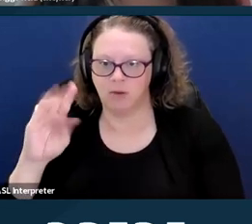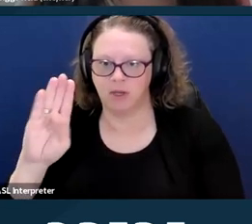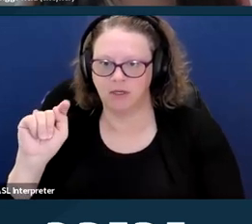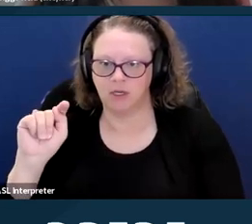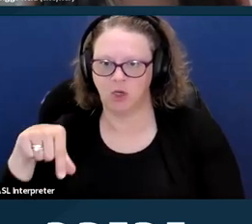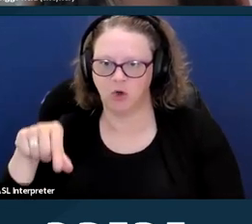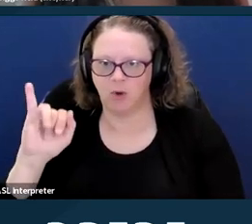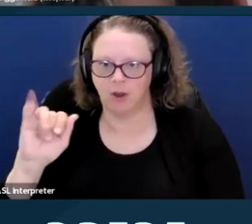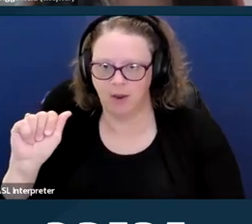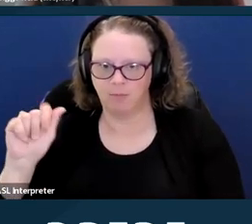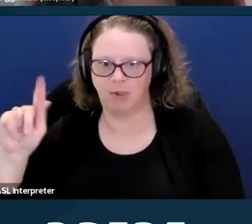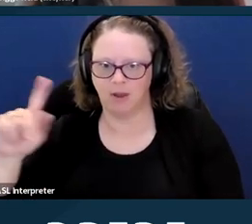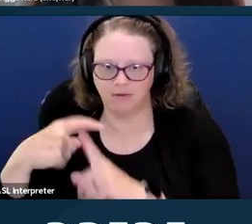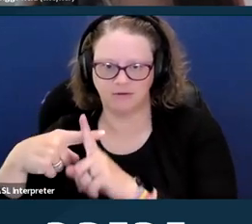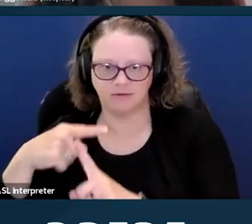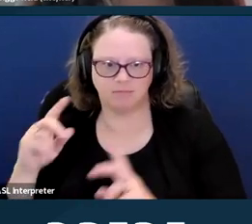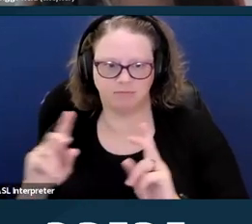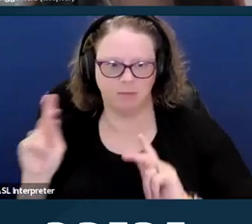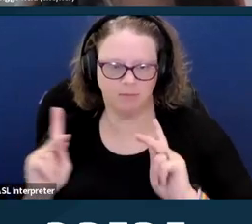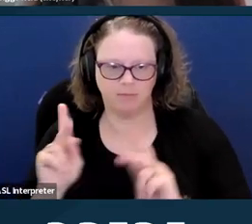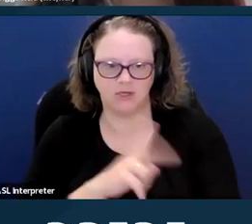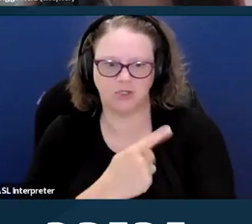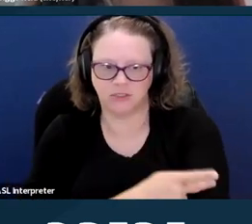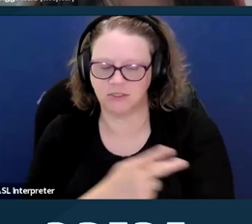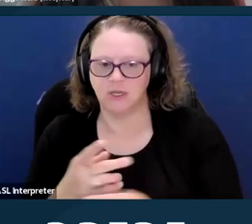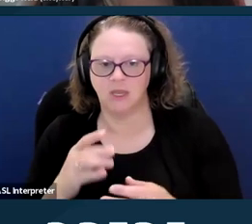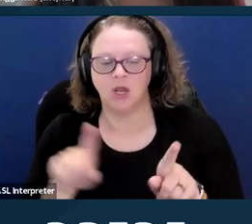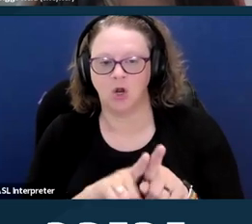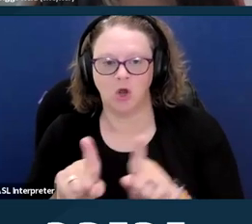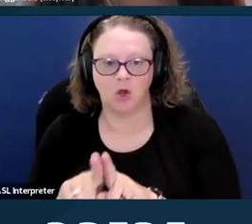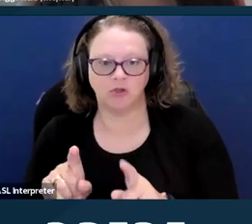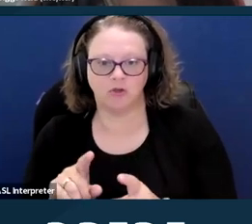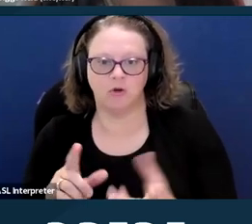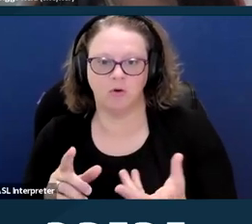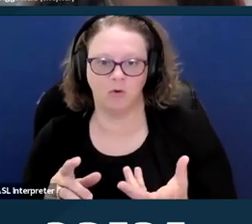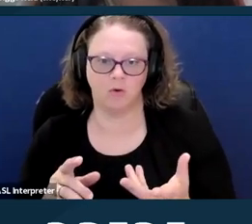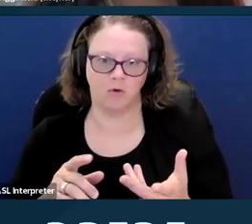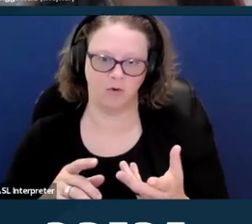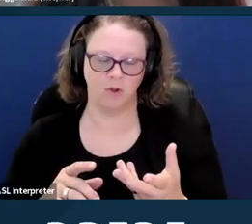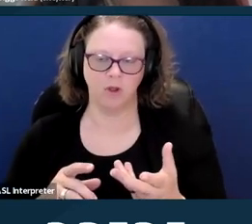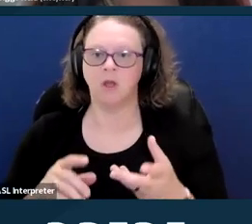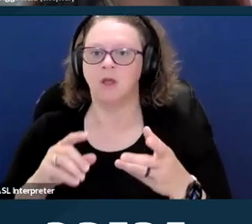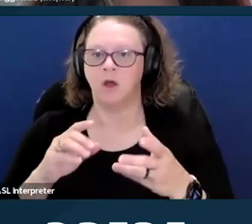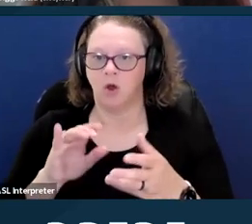It also clarifies that sex discrimination includes discrimination on the basis of sex stereotypes